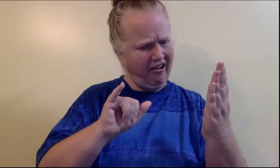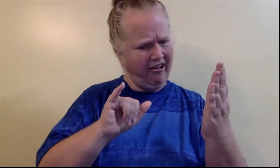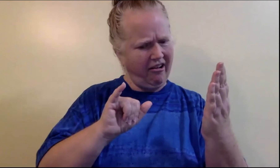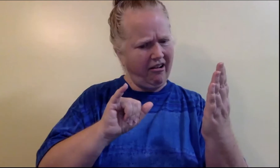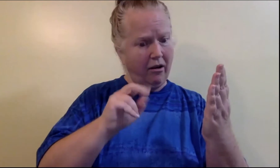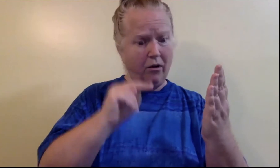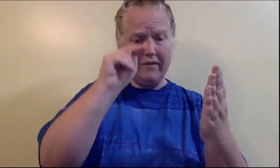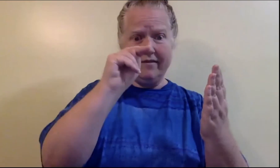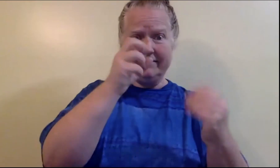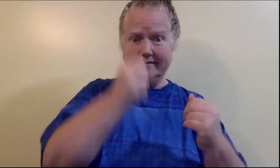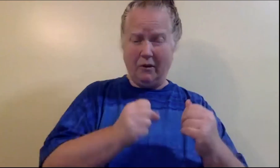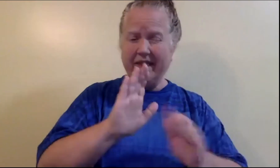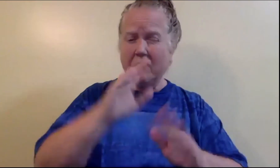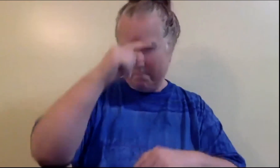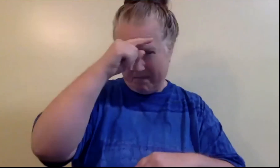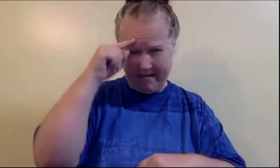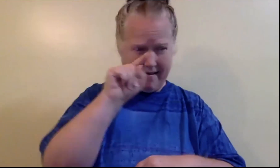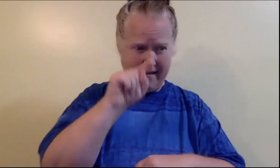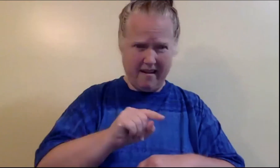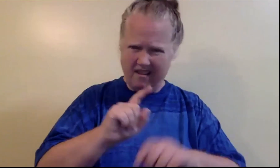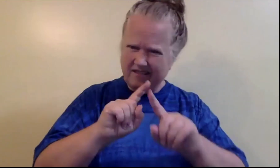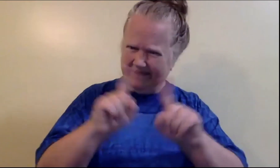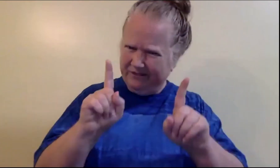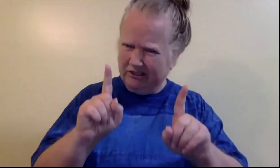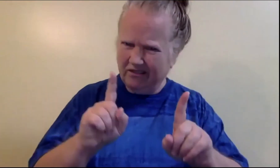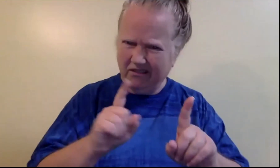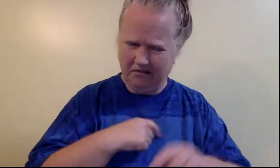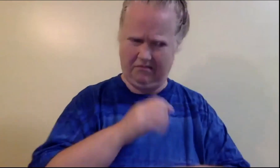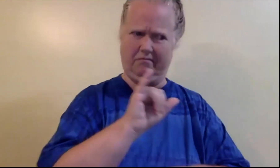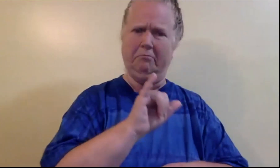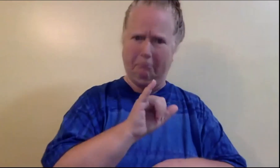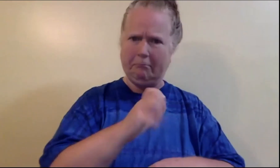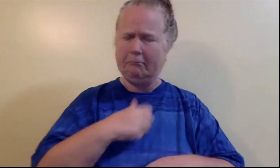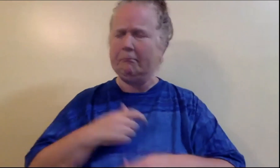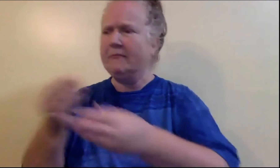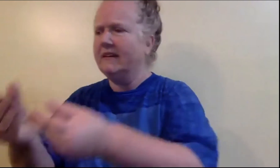Through the book I learned about the differences in black people in the north and in the south.